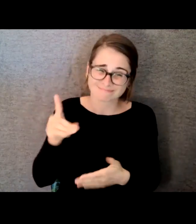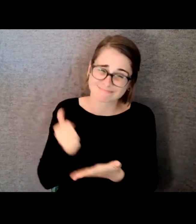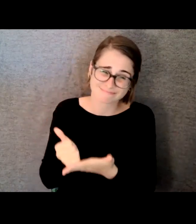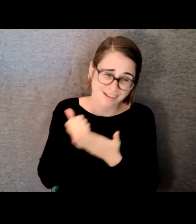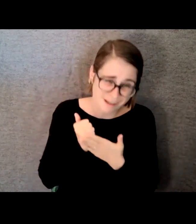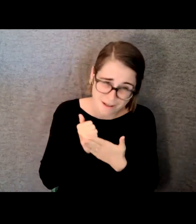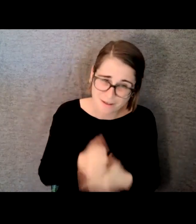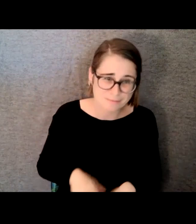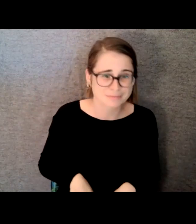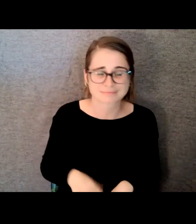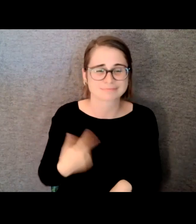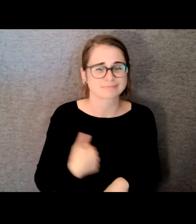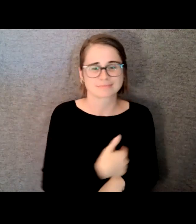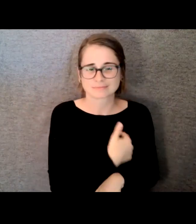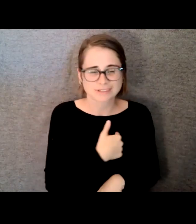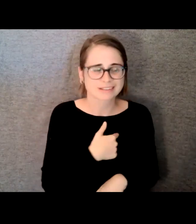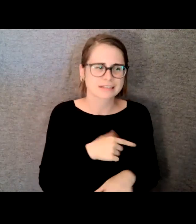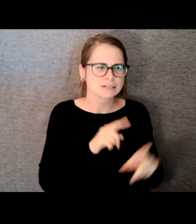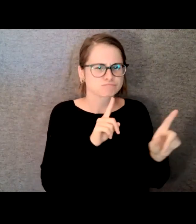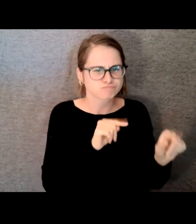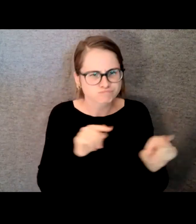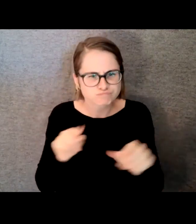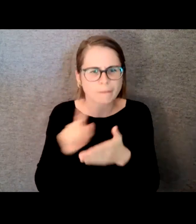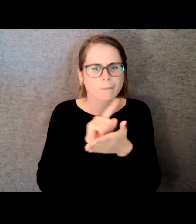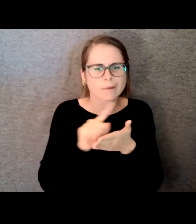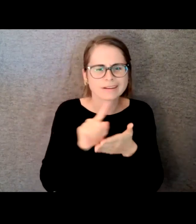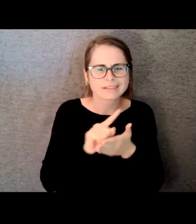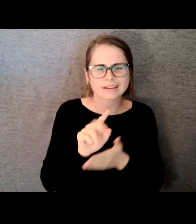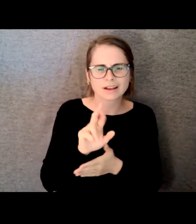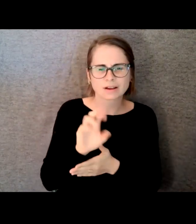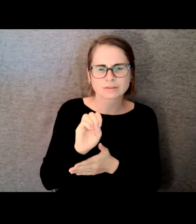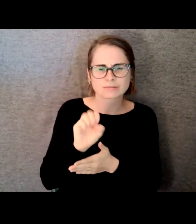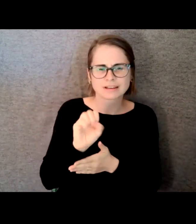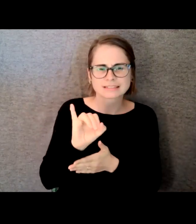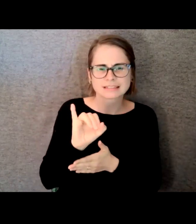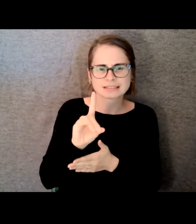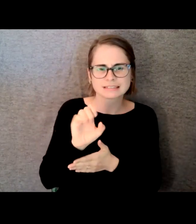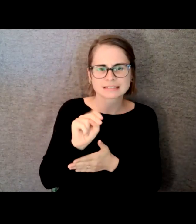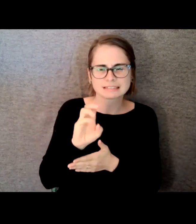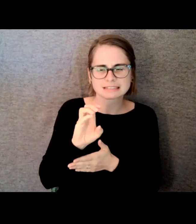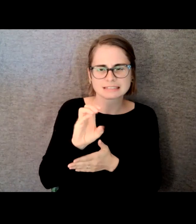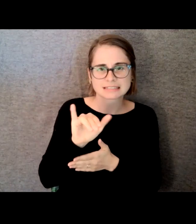residencies at a place called the Whiskey Bar in Hoboken, New Jersey and he got us another